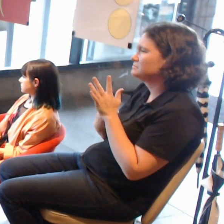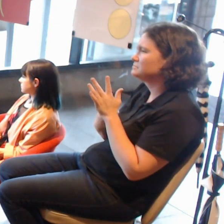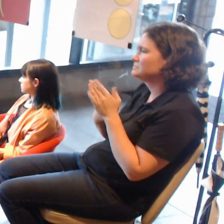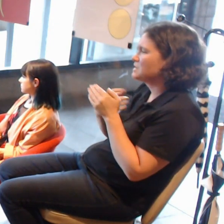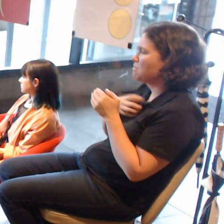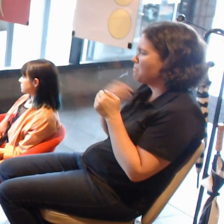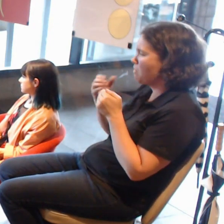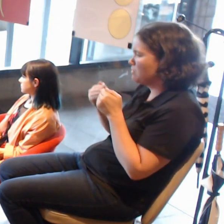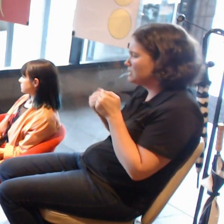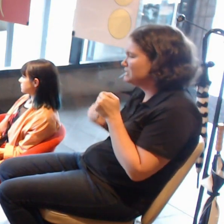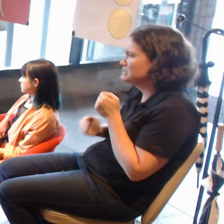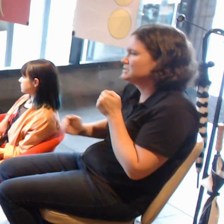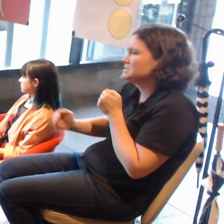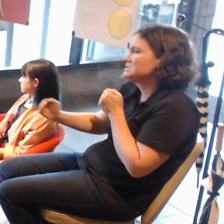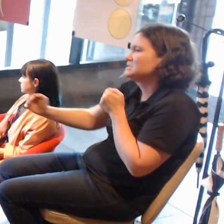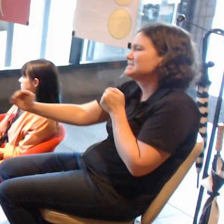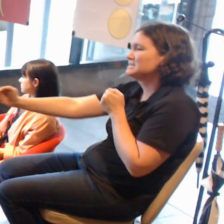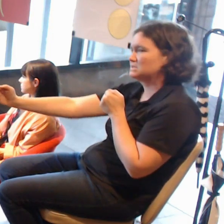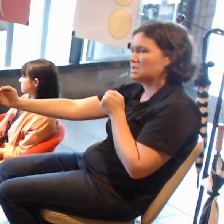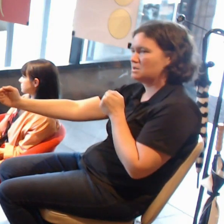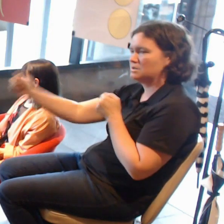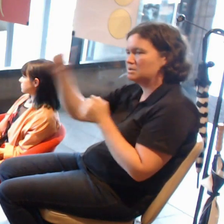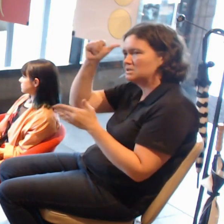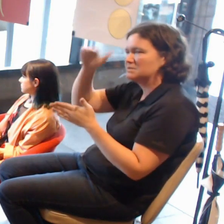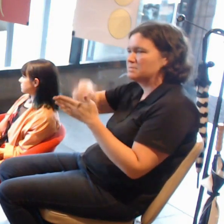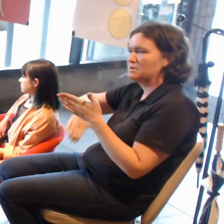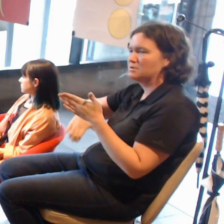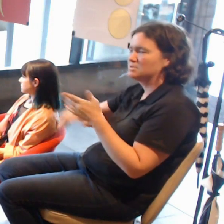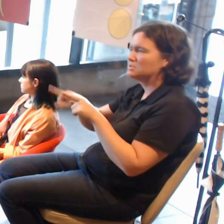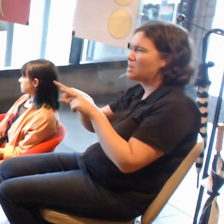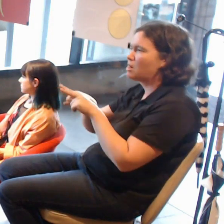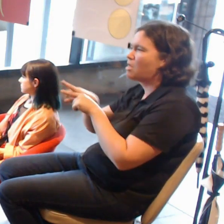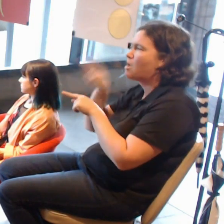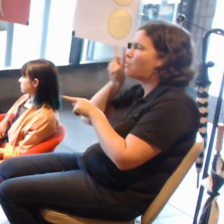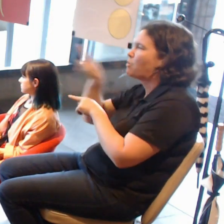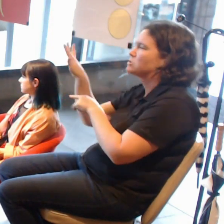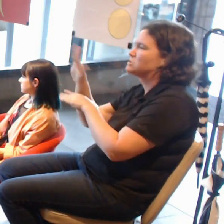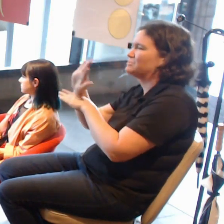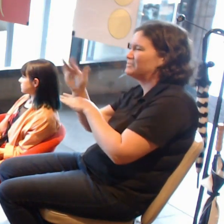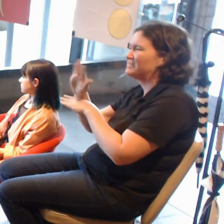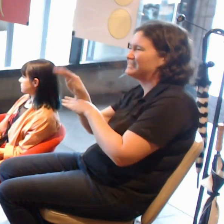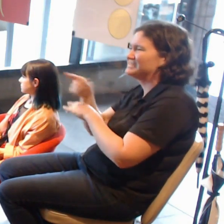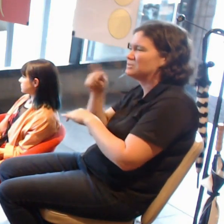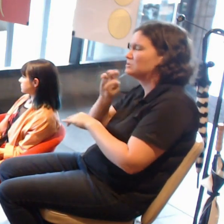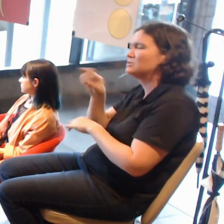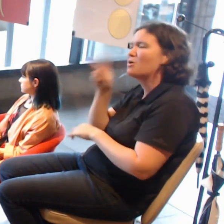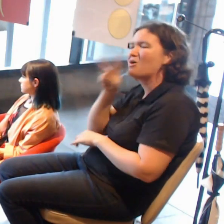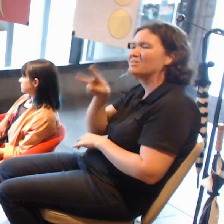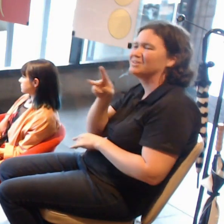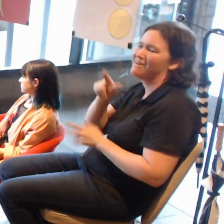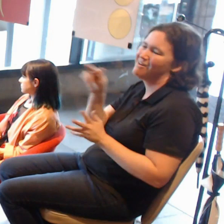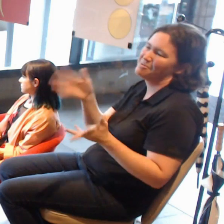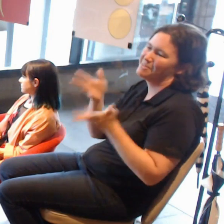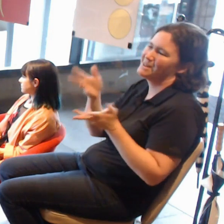almost like watching a film. Rather than just looking at a few different things and going, "That's interesting. Wow, look at that."